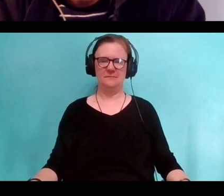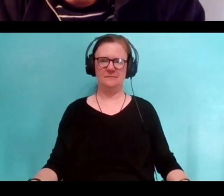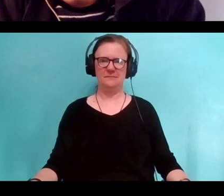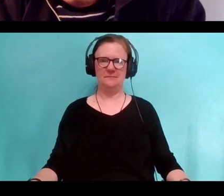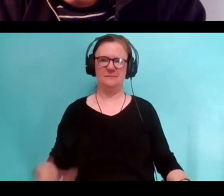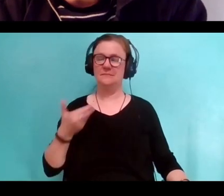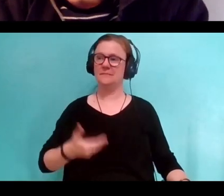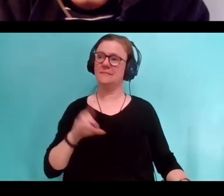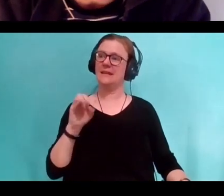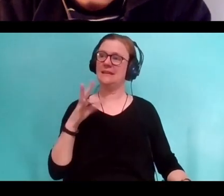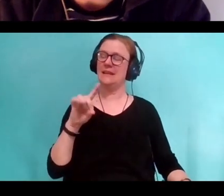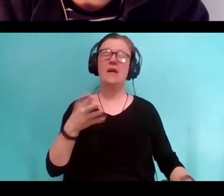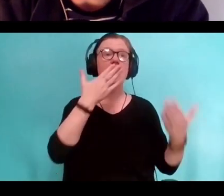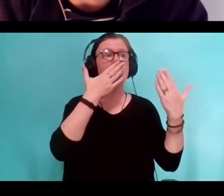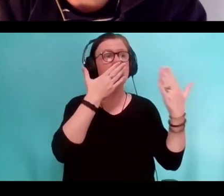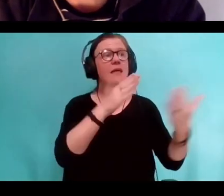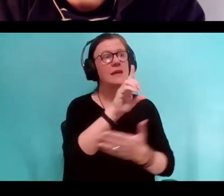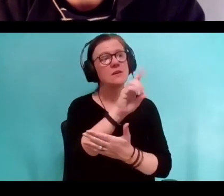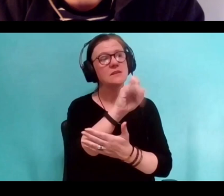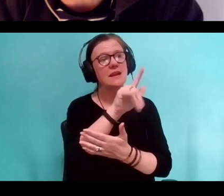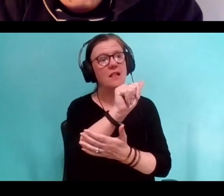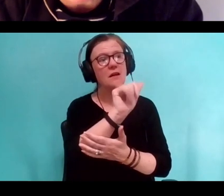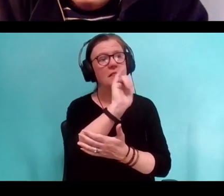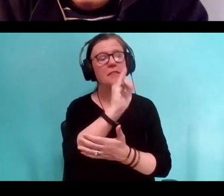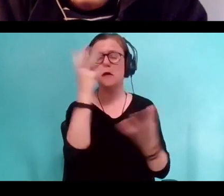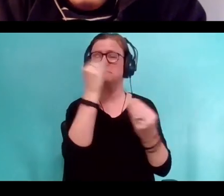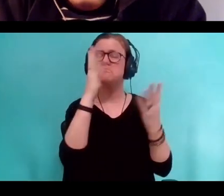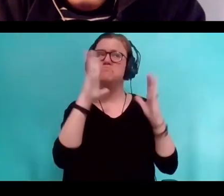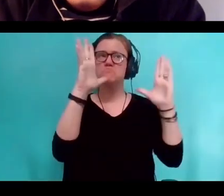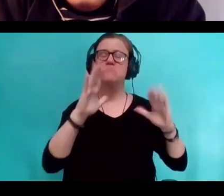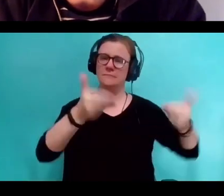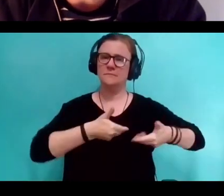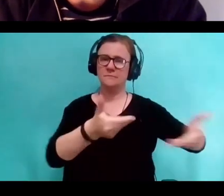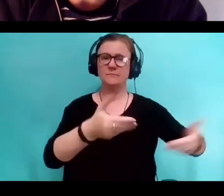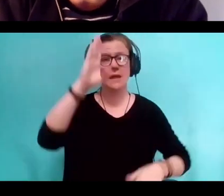Thank you Daniella for that wonderful introduction and hello Riva. My name is David Mitchell.